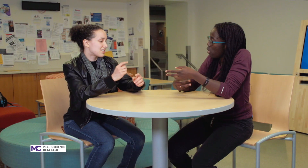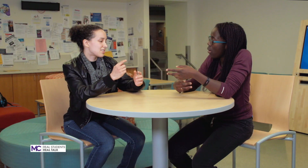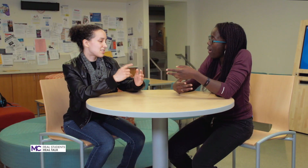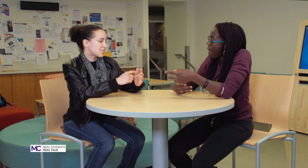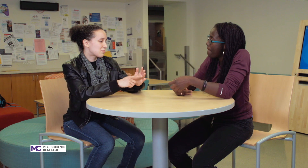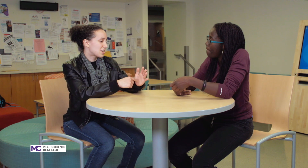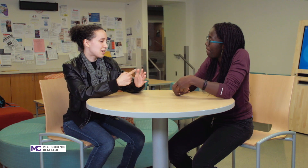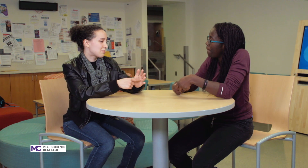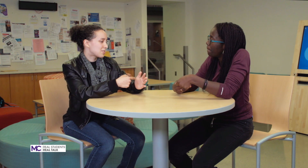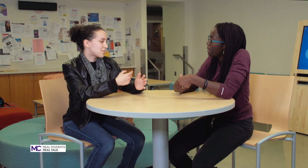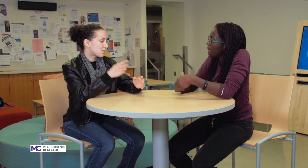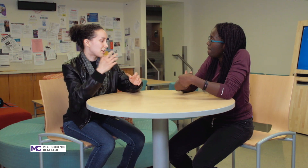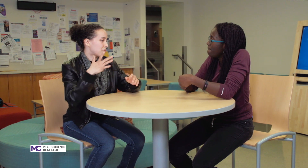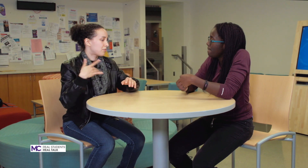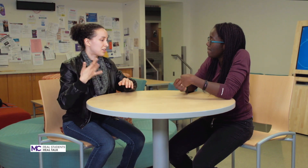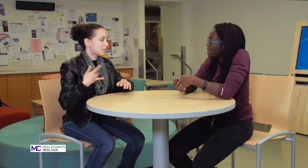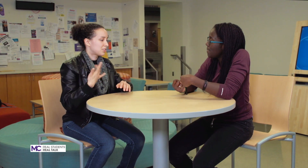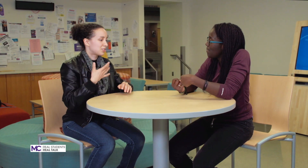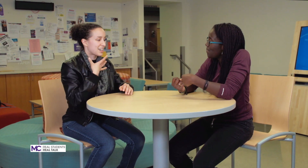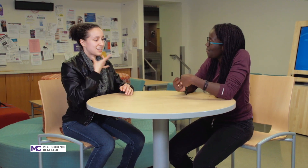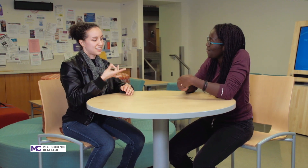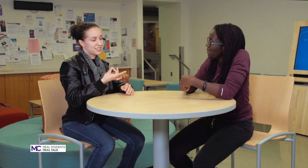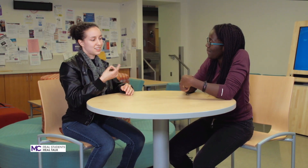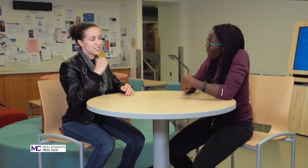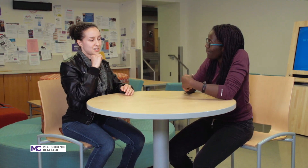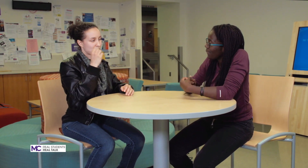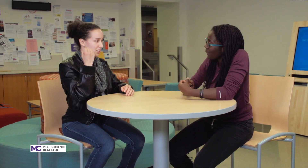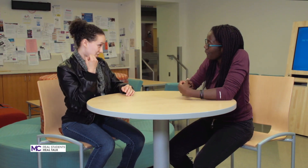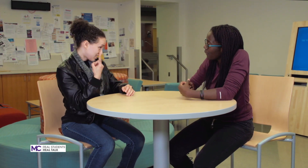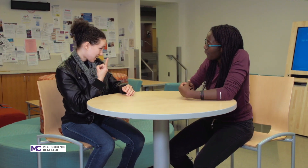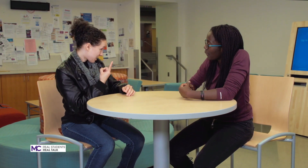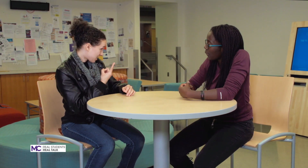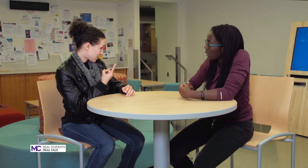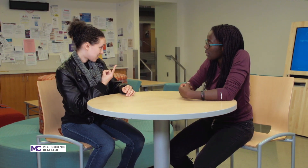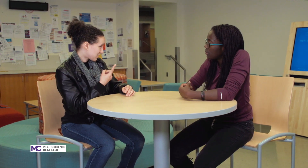sometimes like feel like they don't understand